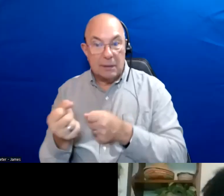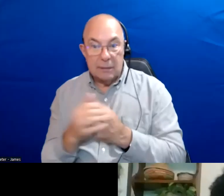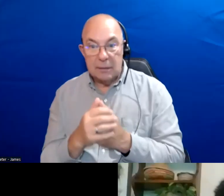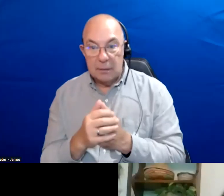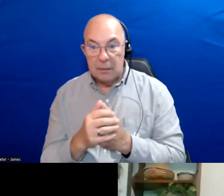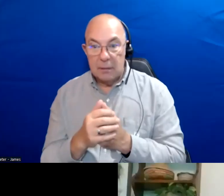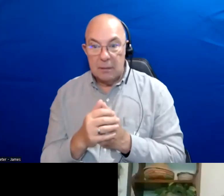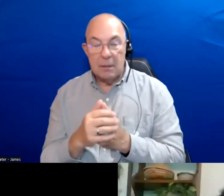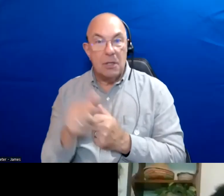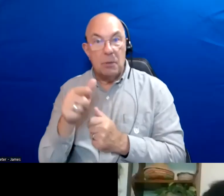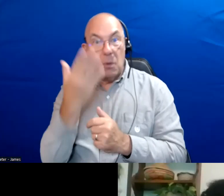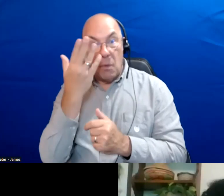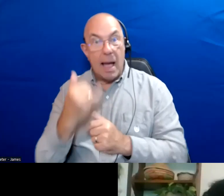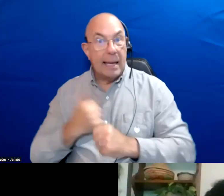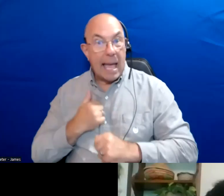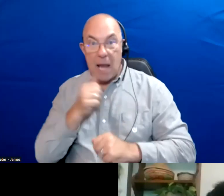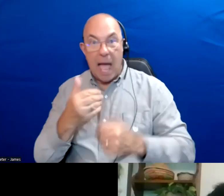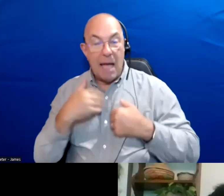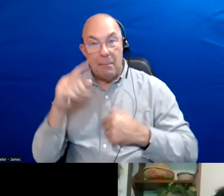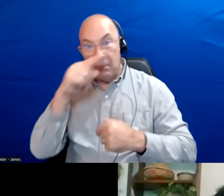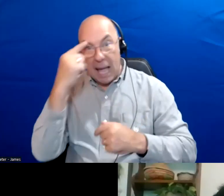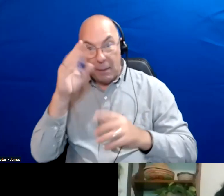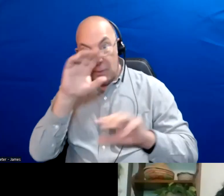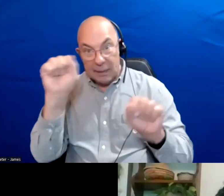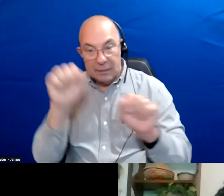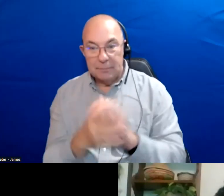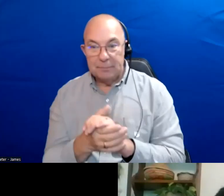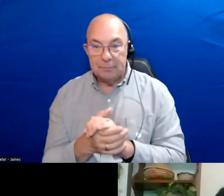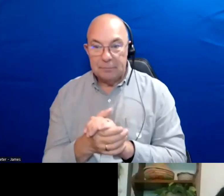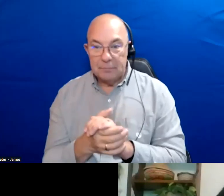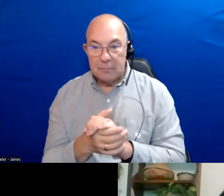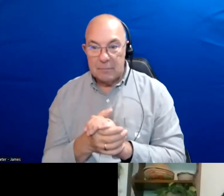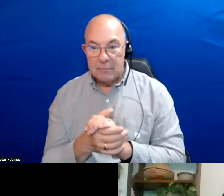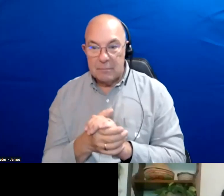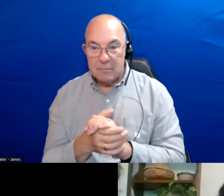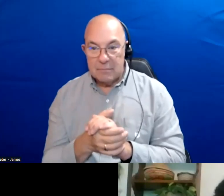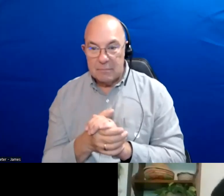I thought you were going to ask me to talk about why Canada does not have a black president.